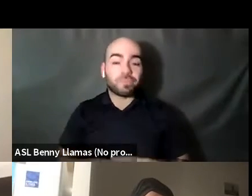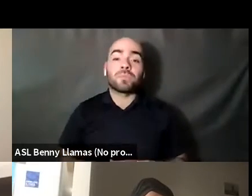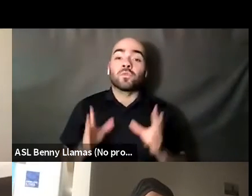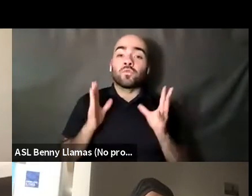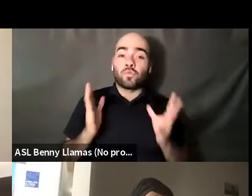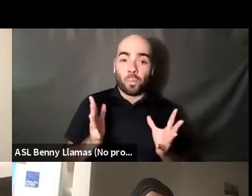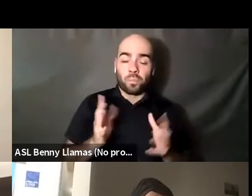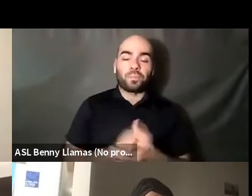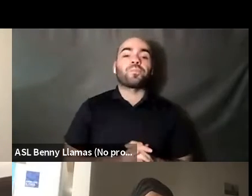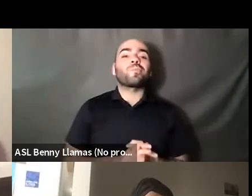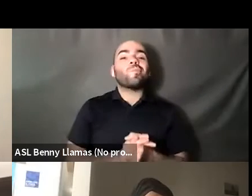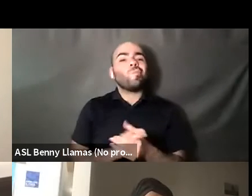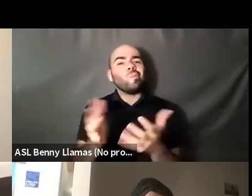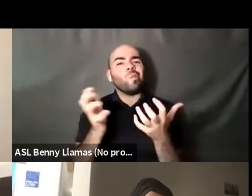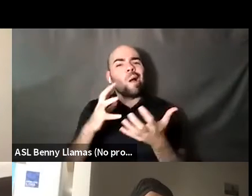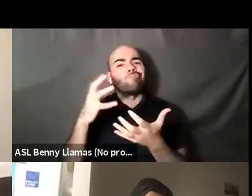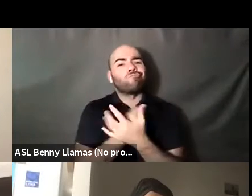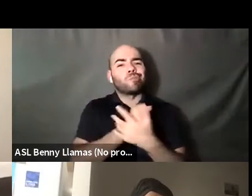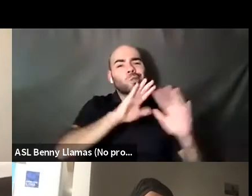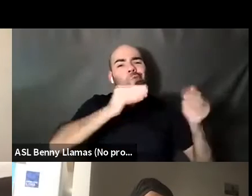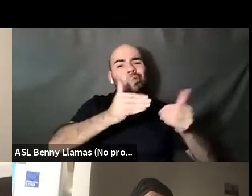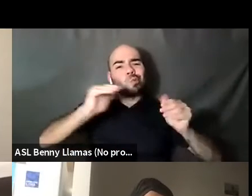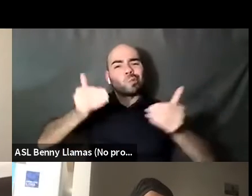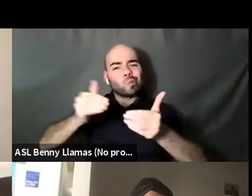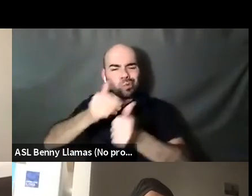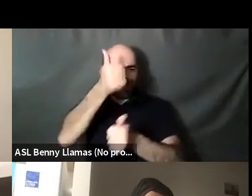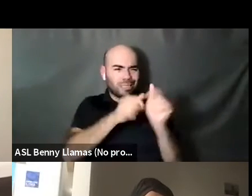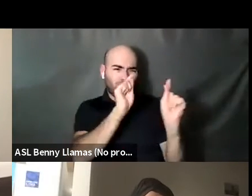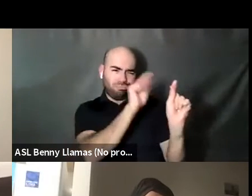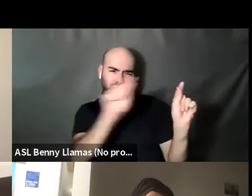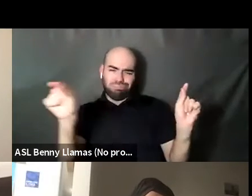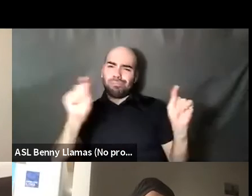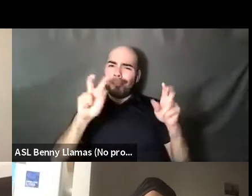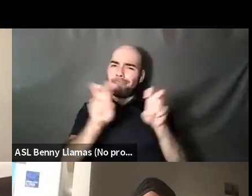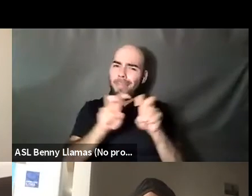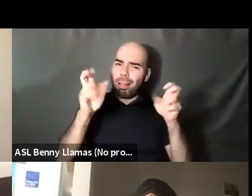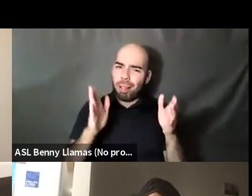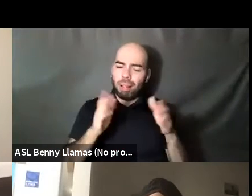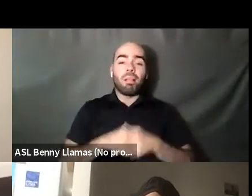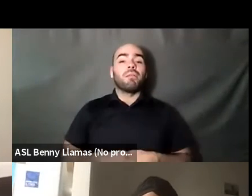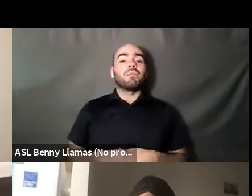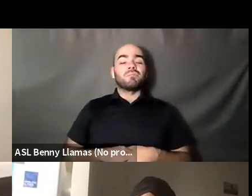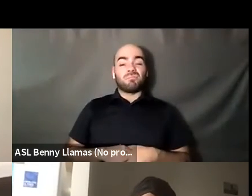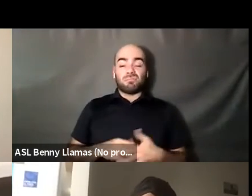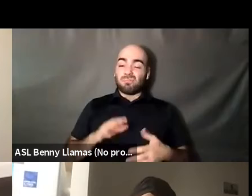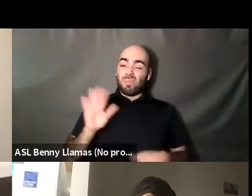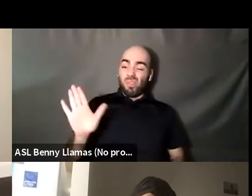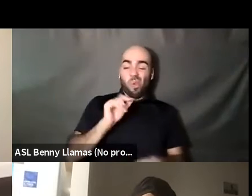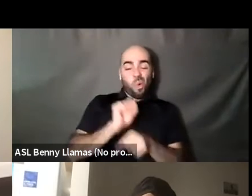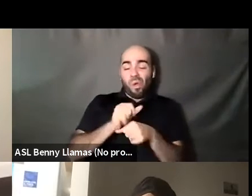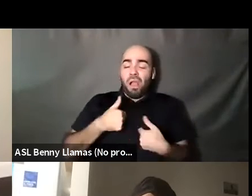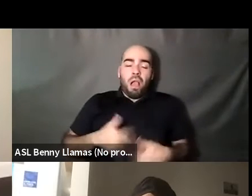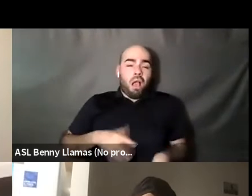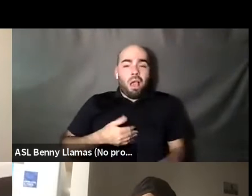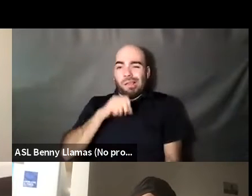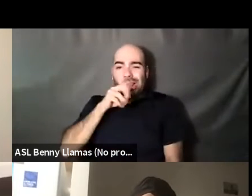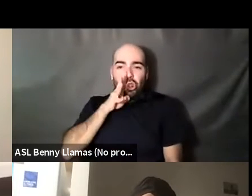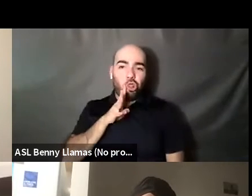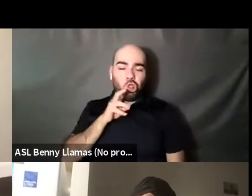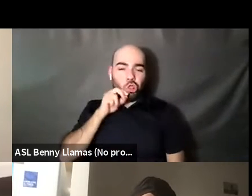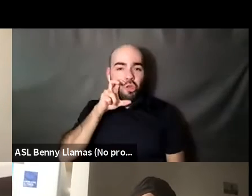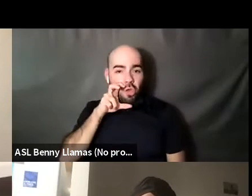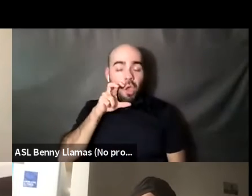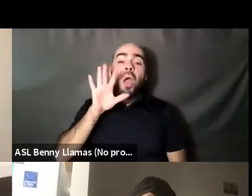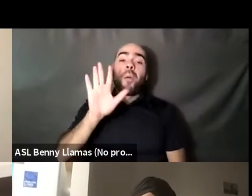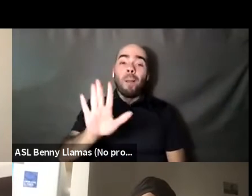Kenyon Farrow (he/him/his): You know, introduce each of our panelists, you know, whose work on, you know, huge fans of but before I introduce them.